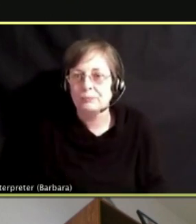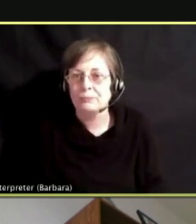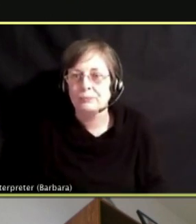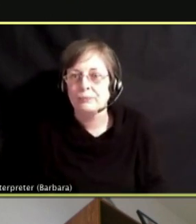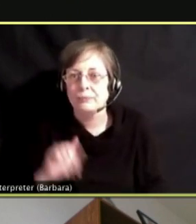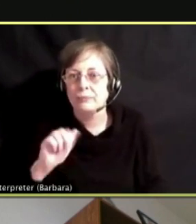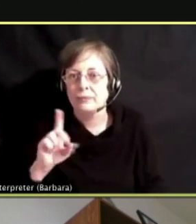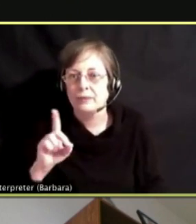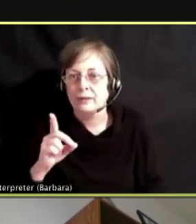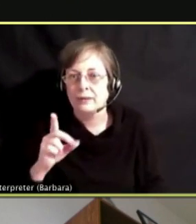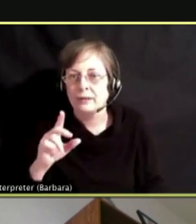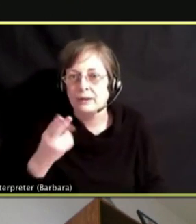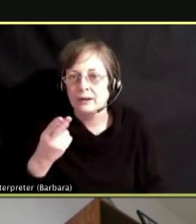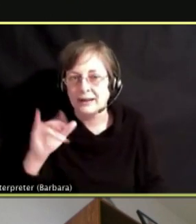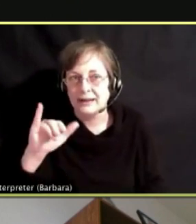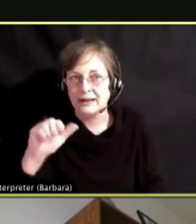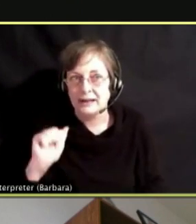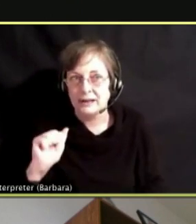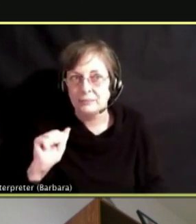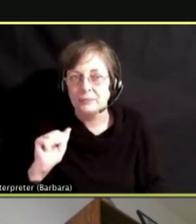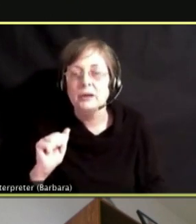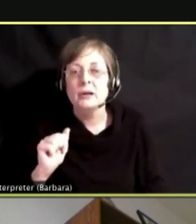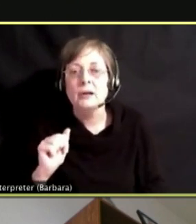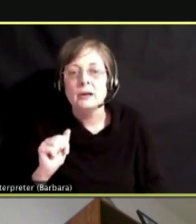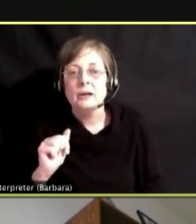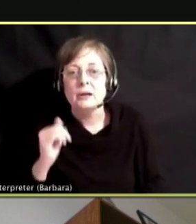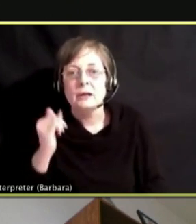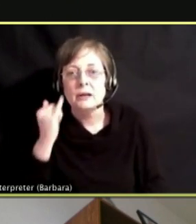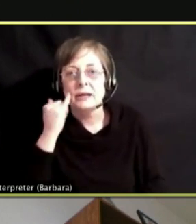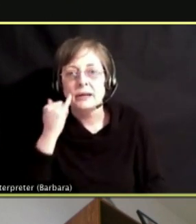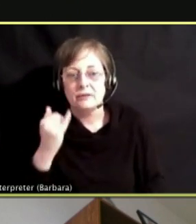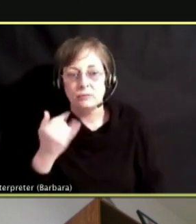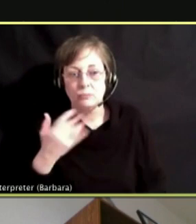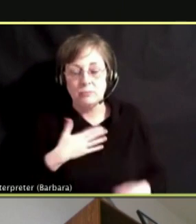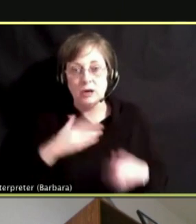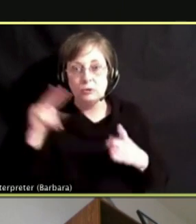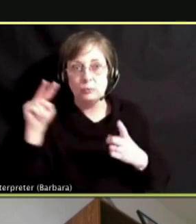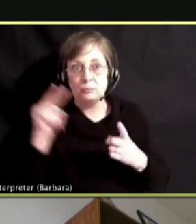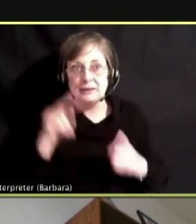AT THE END OF THE DAY WE'RE GOING TO LOOK AT THIS FROM MY PERSPECTIVE AS A TEENAGER,